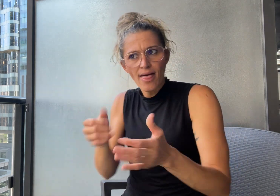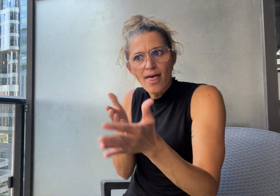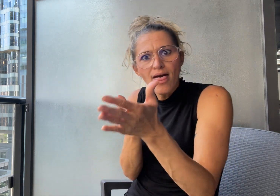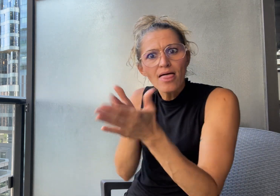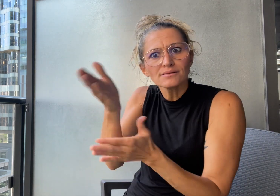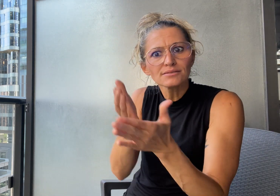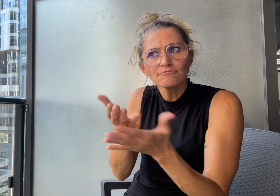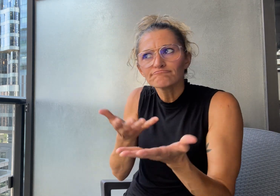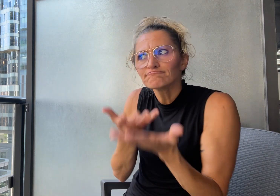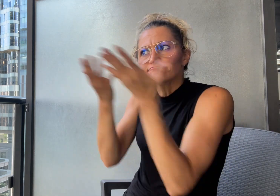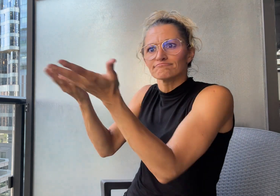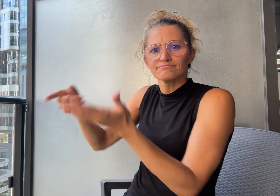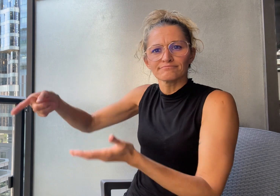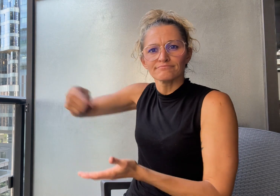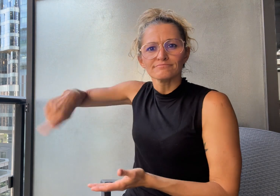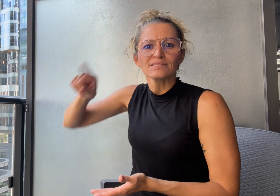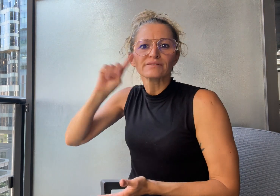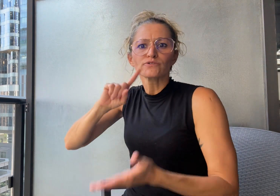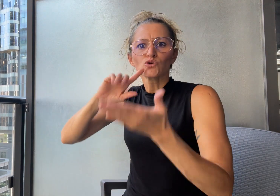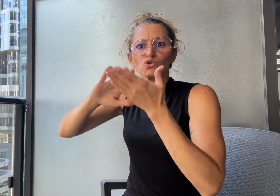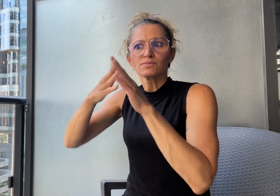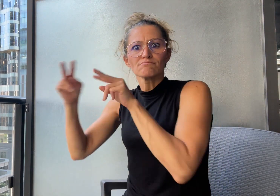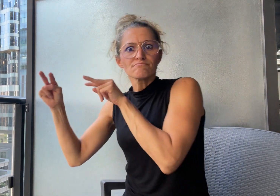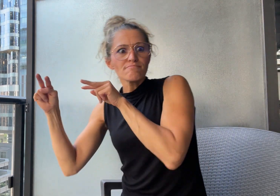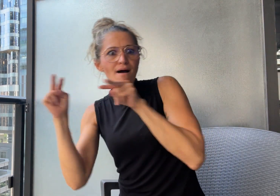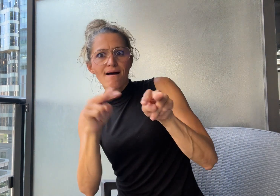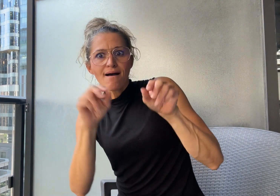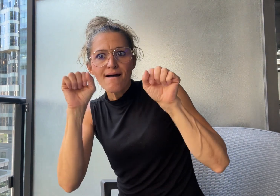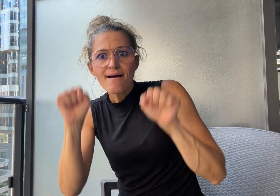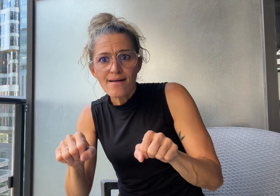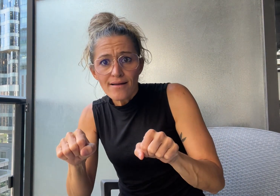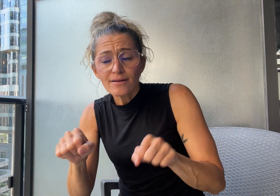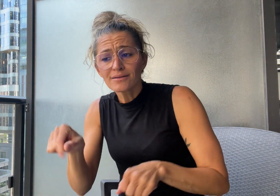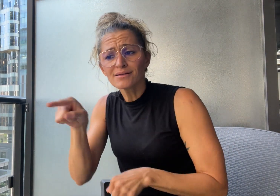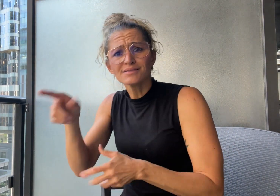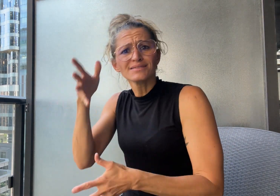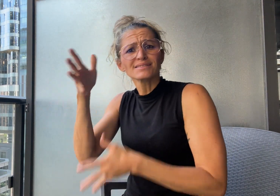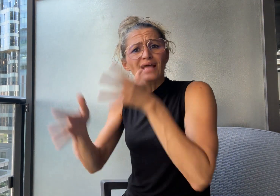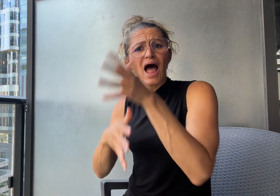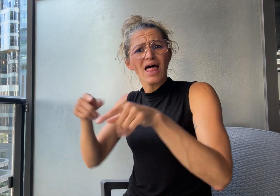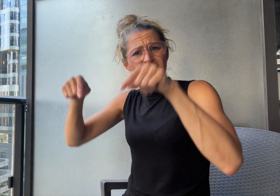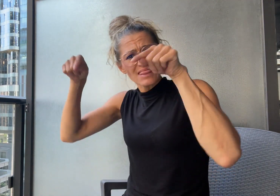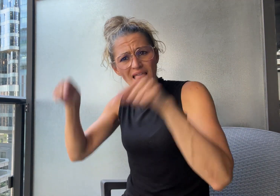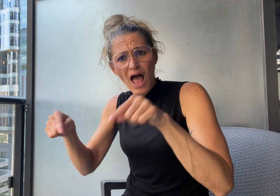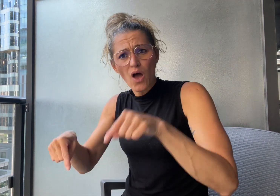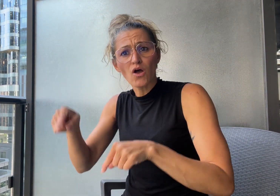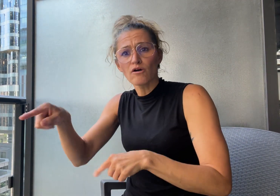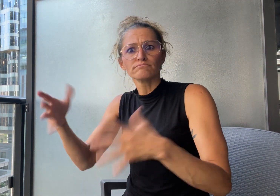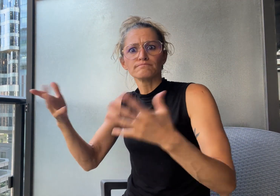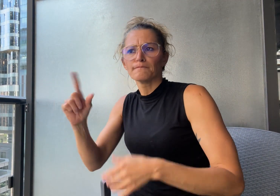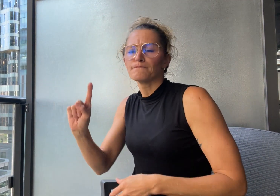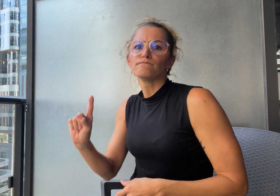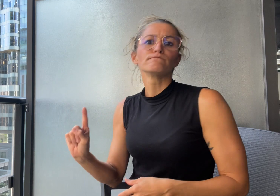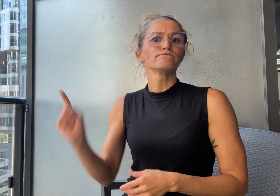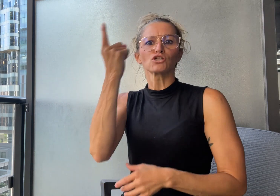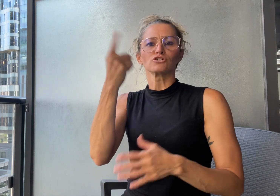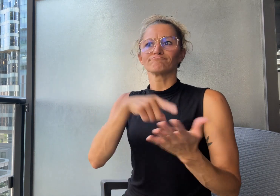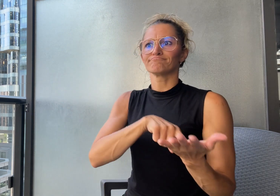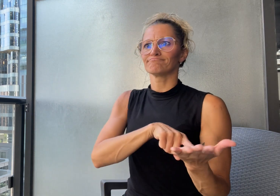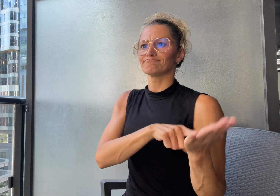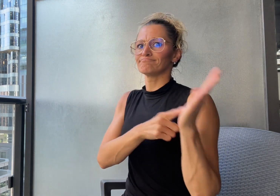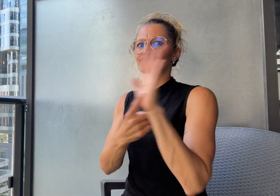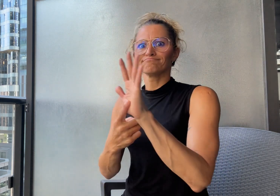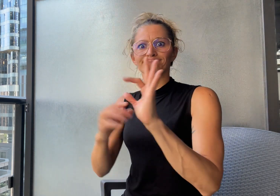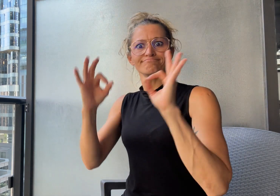Sign Now made its first successful appearance in 2019 when